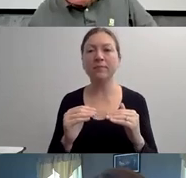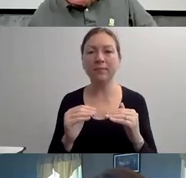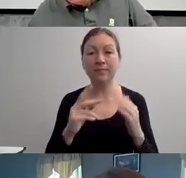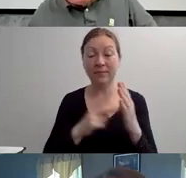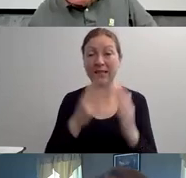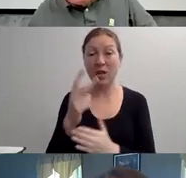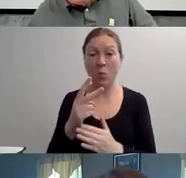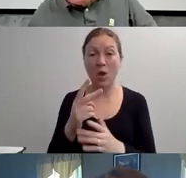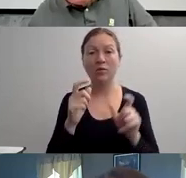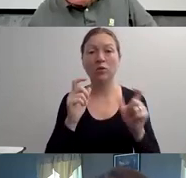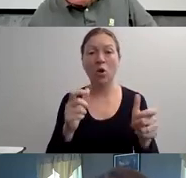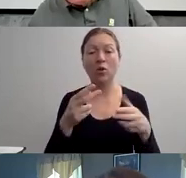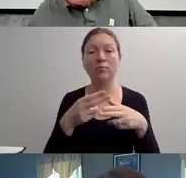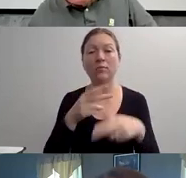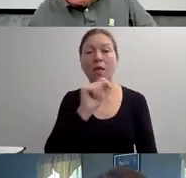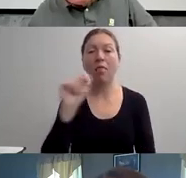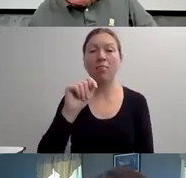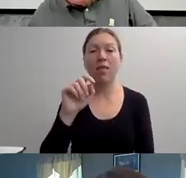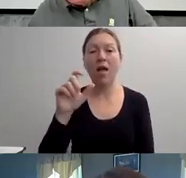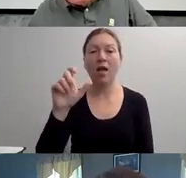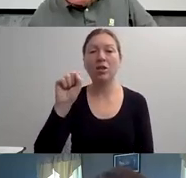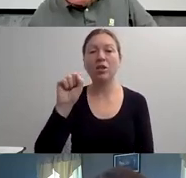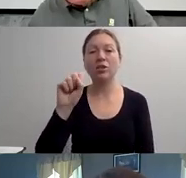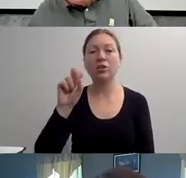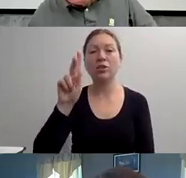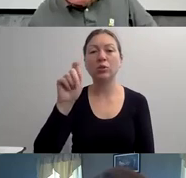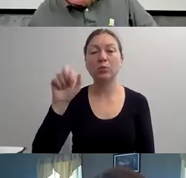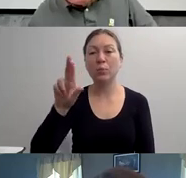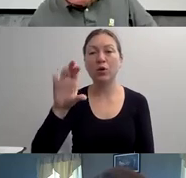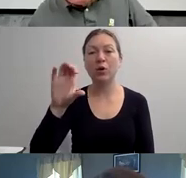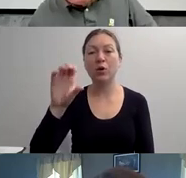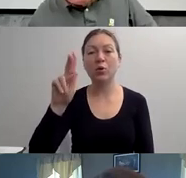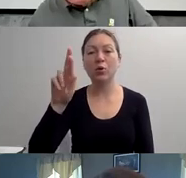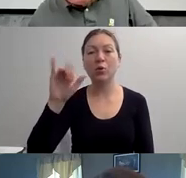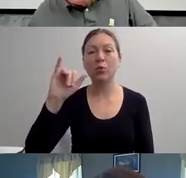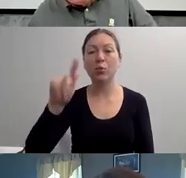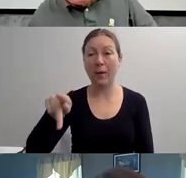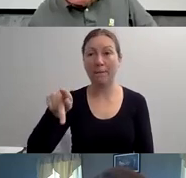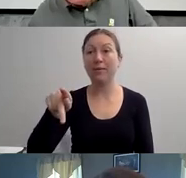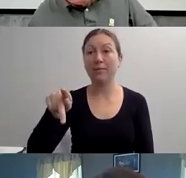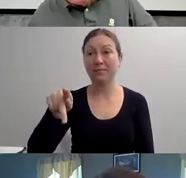AND THEY WILL ALWAYS -- THE WORD IS TO OVERCOME THEIR DISABILITIES."